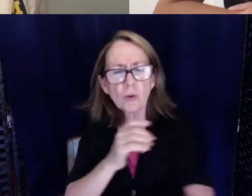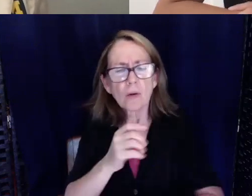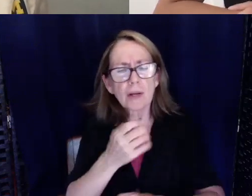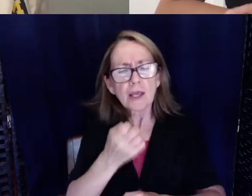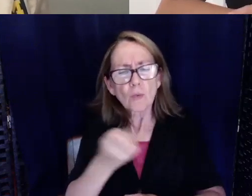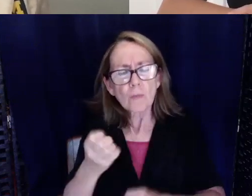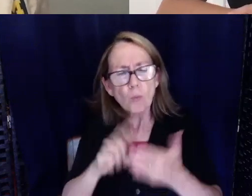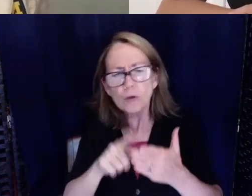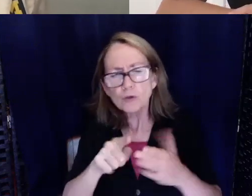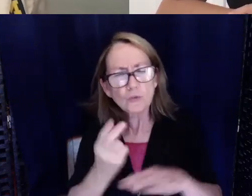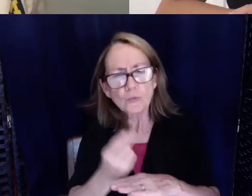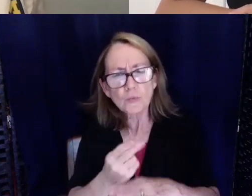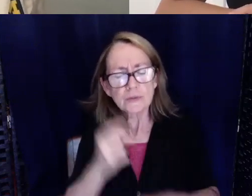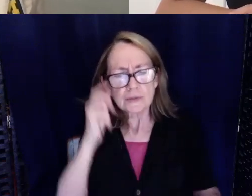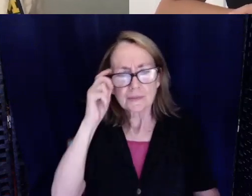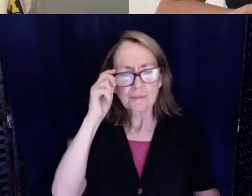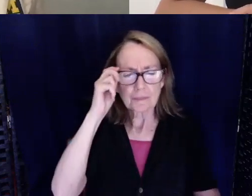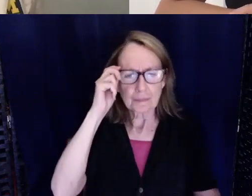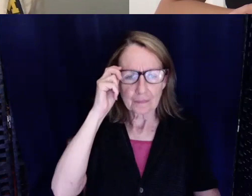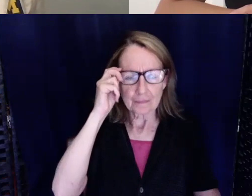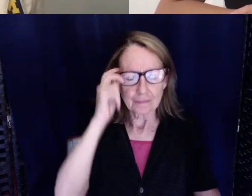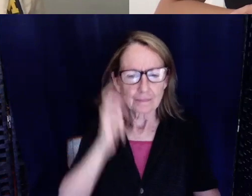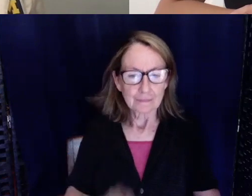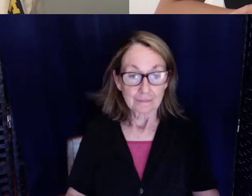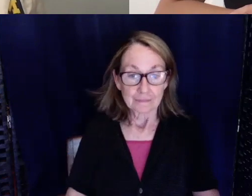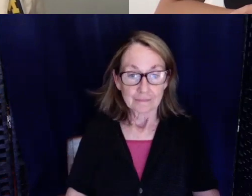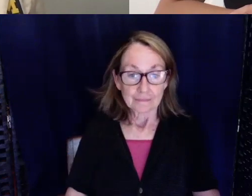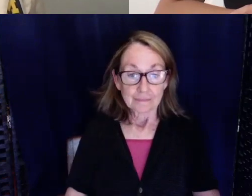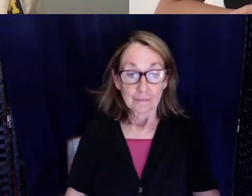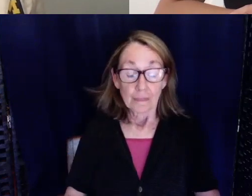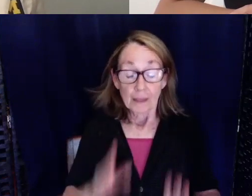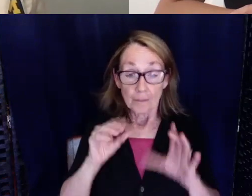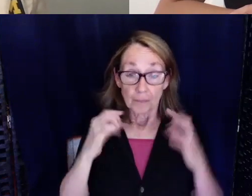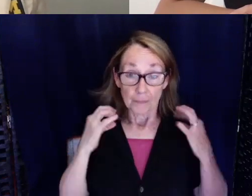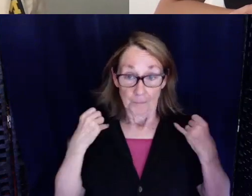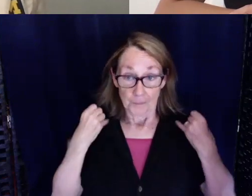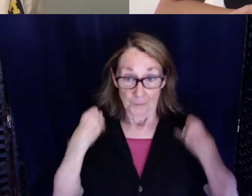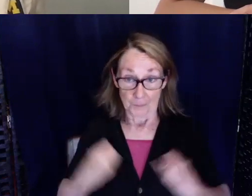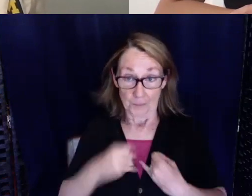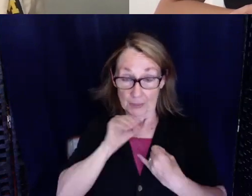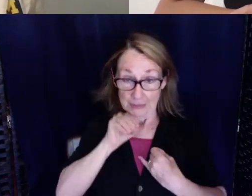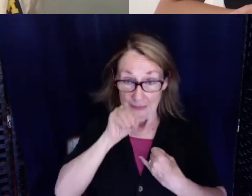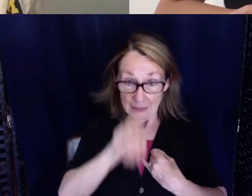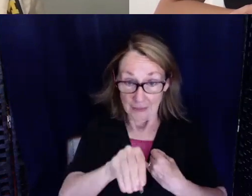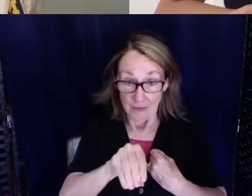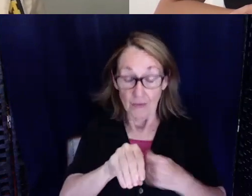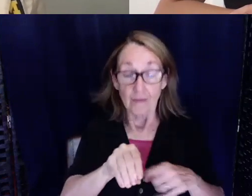Okay, sure. So for the stethoscopes, you can go to the AMPHL website.